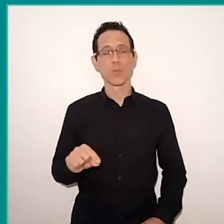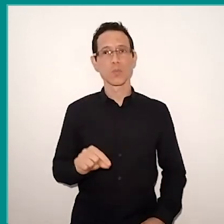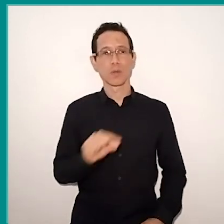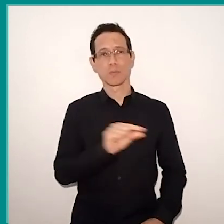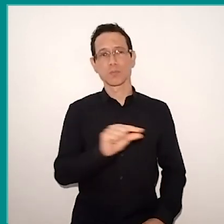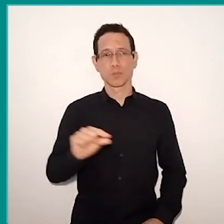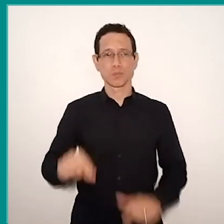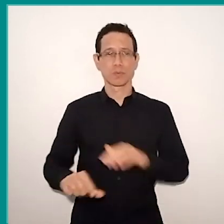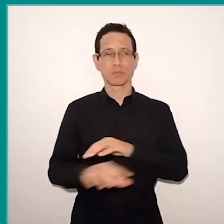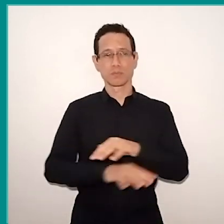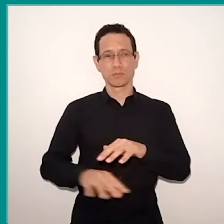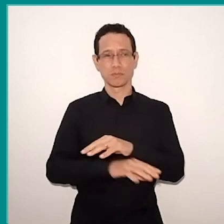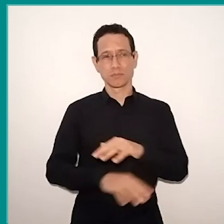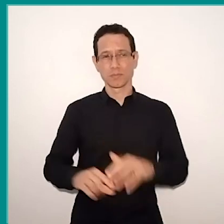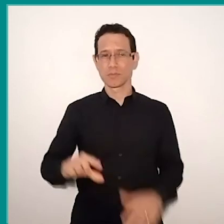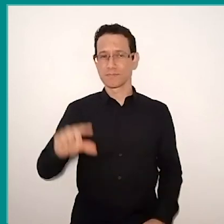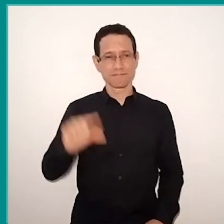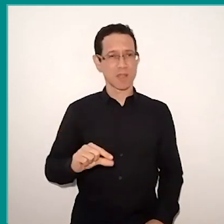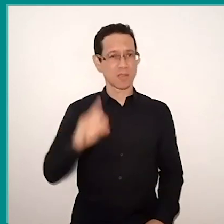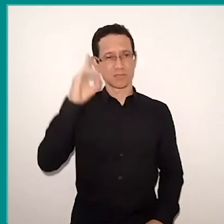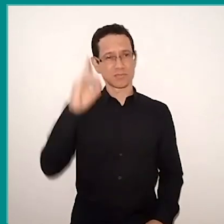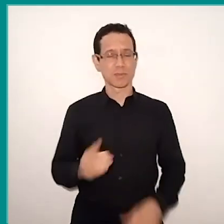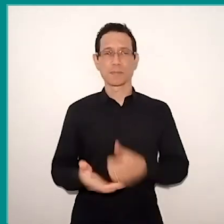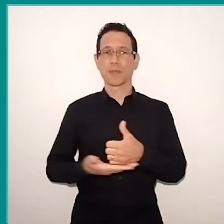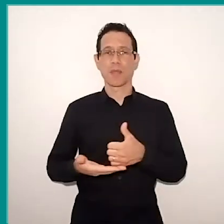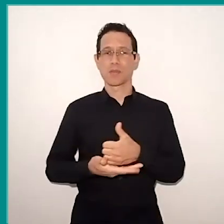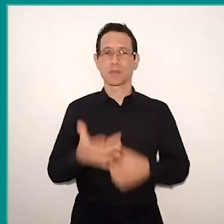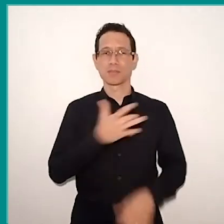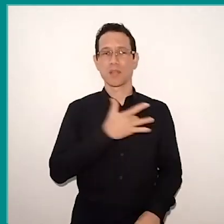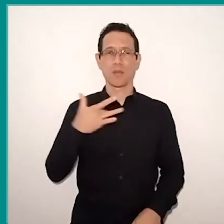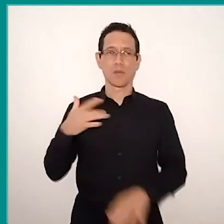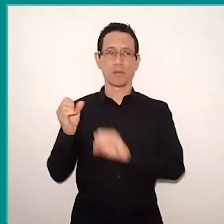and less access to health and education basic rights.